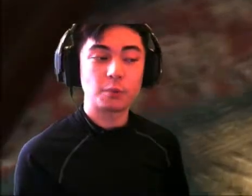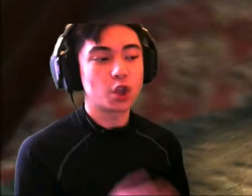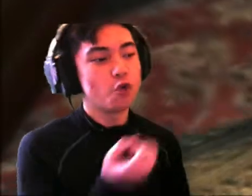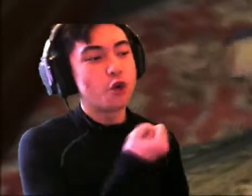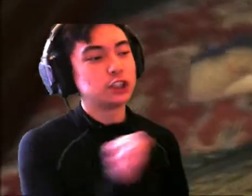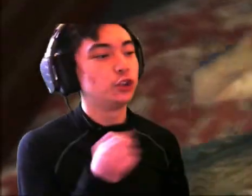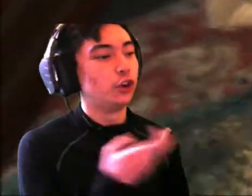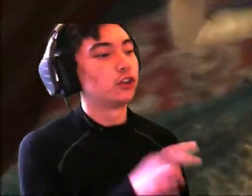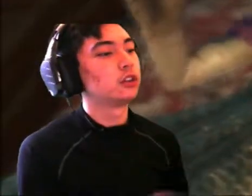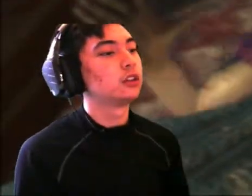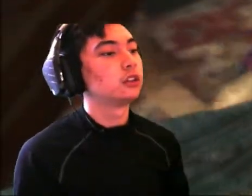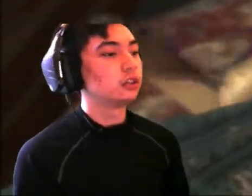I'm gonna rescue her